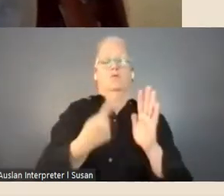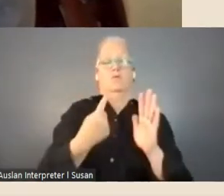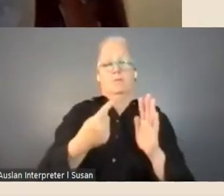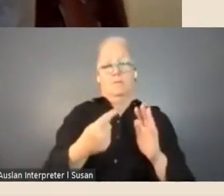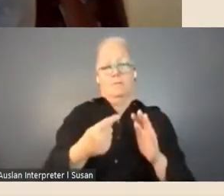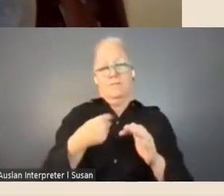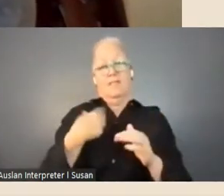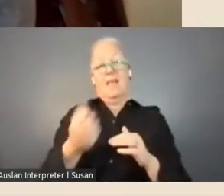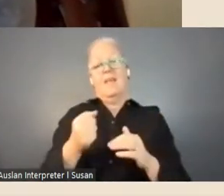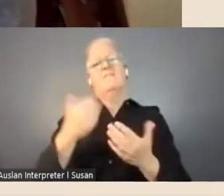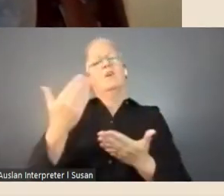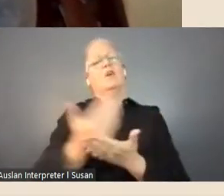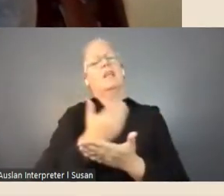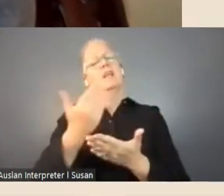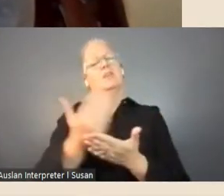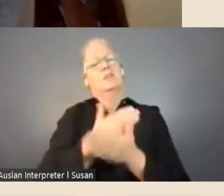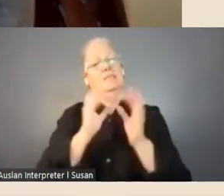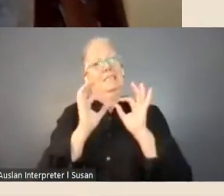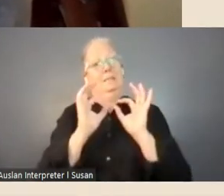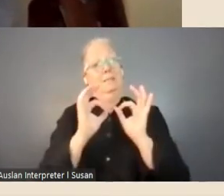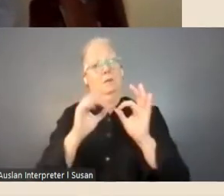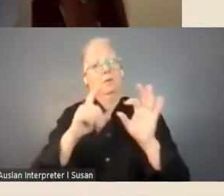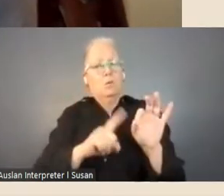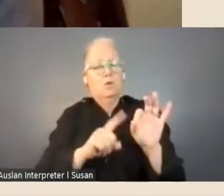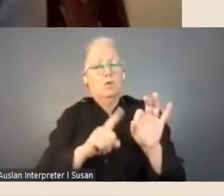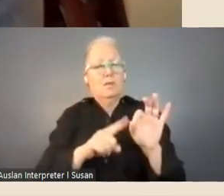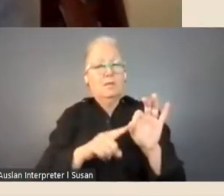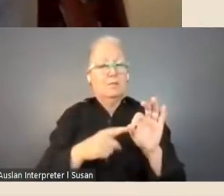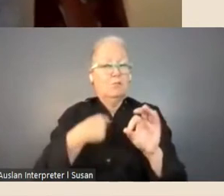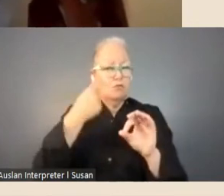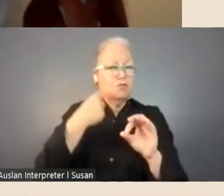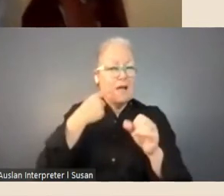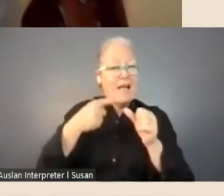question here which we'll see if we can answer but otherwise we'll capture for later, which is